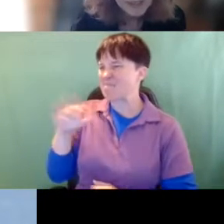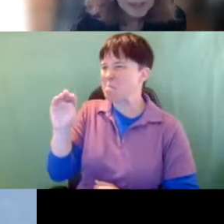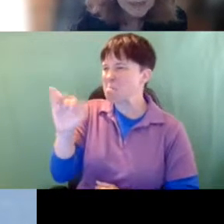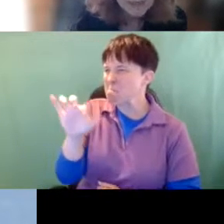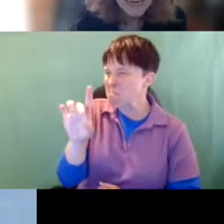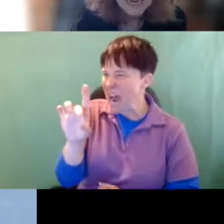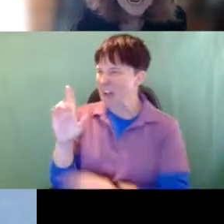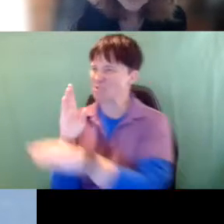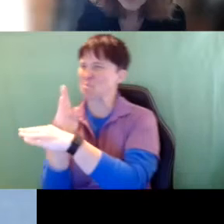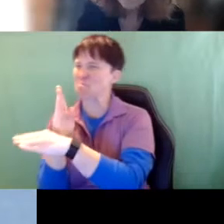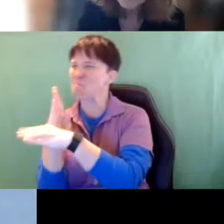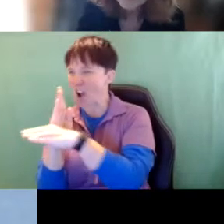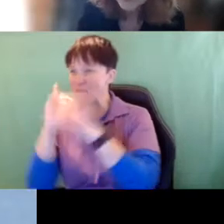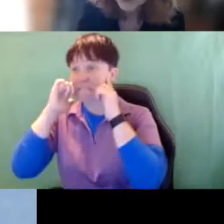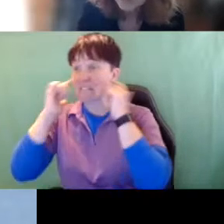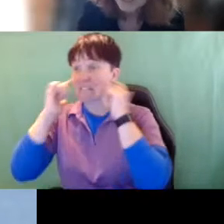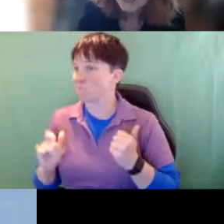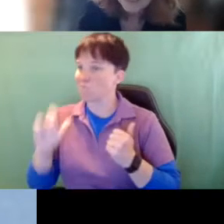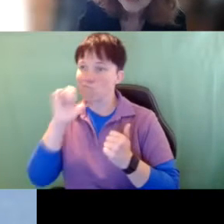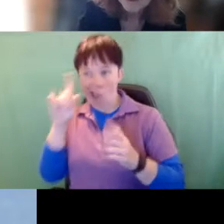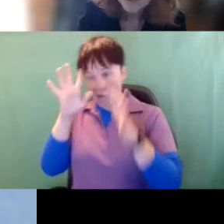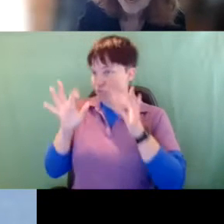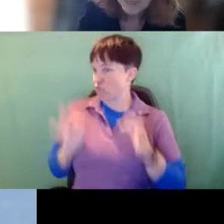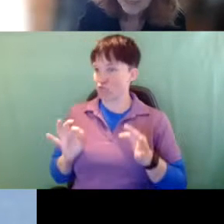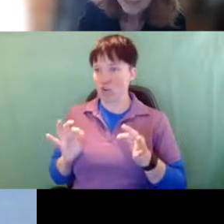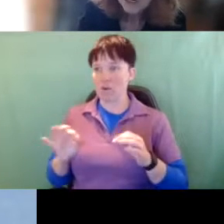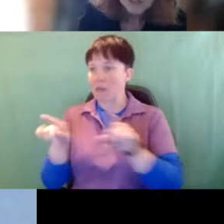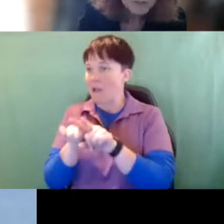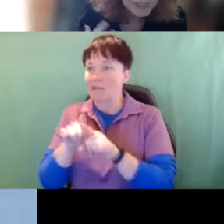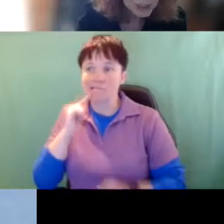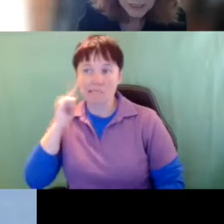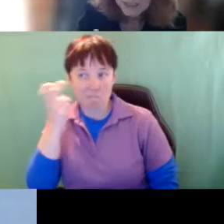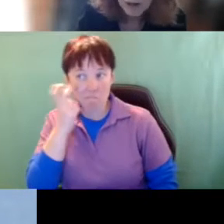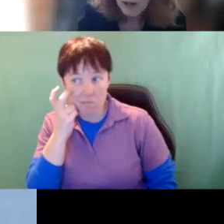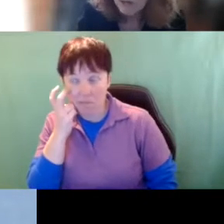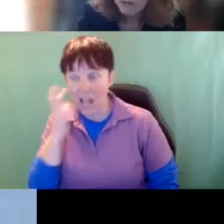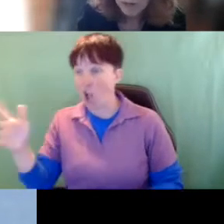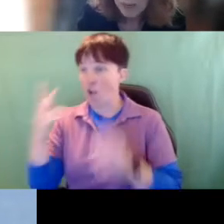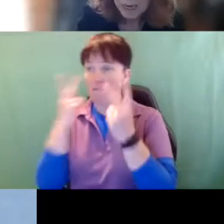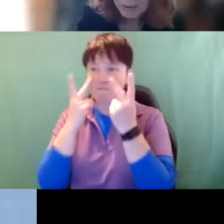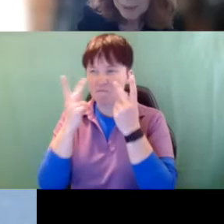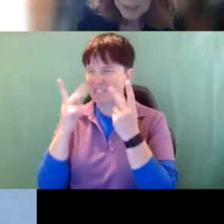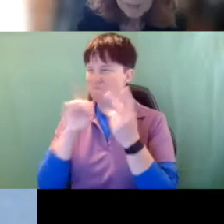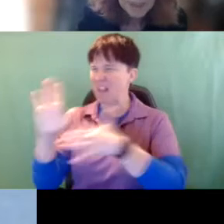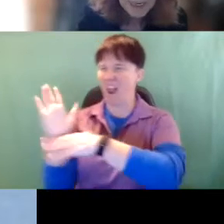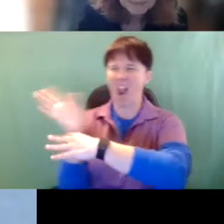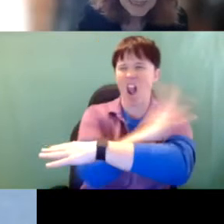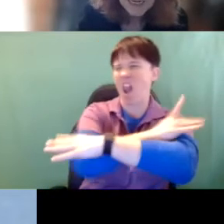loss, has not been determined as deafblind. Her vision is all over the map, but because